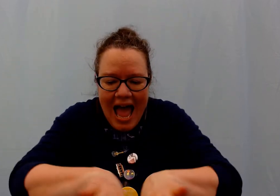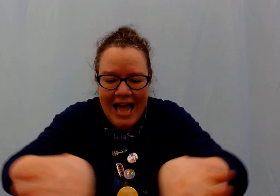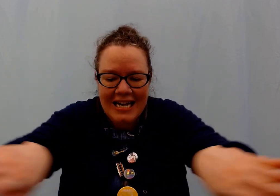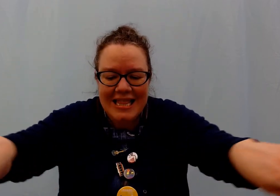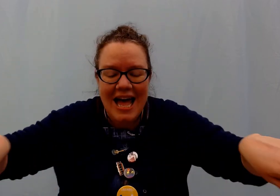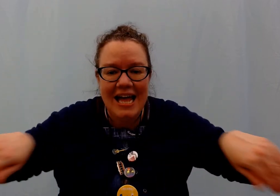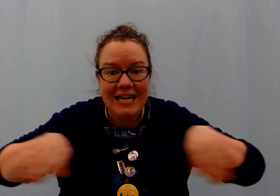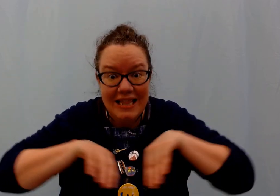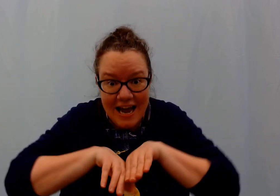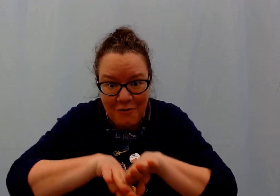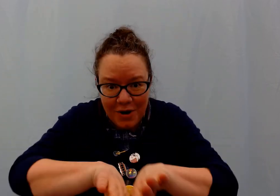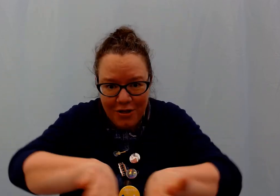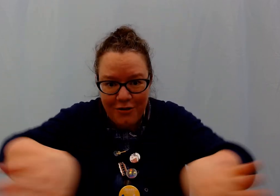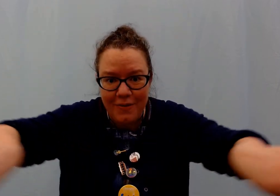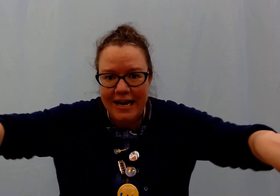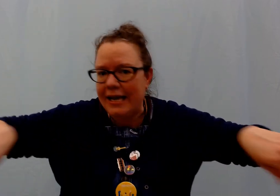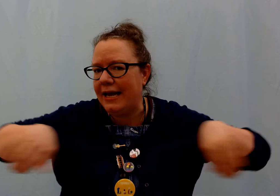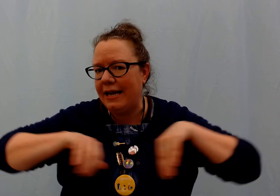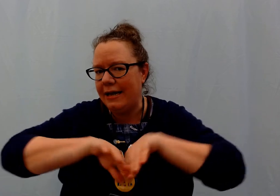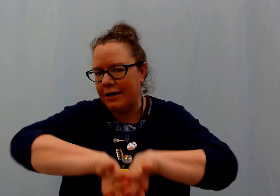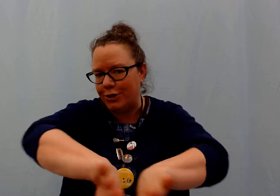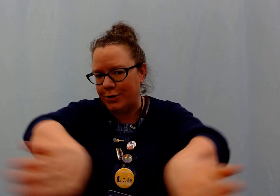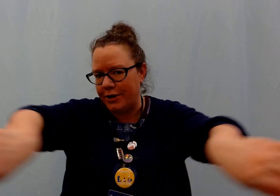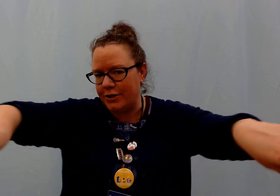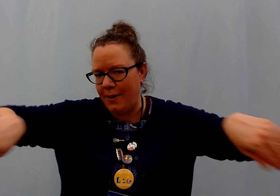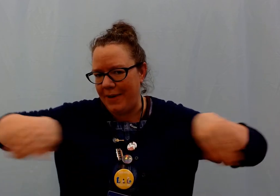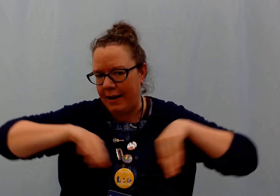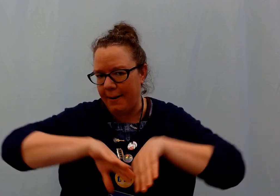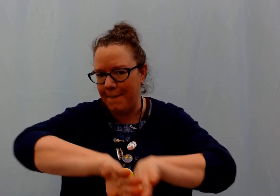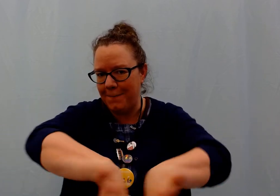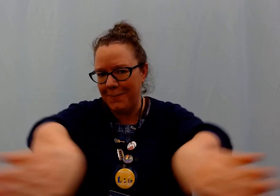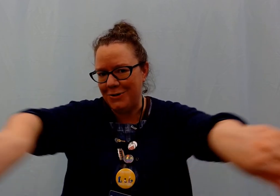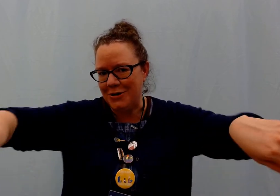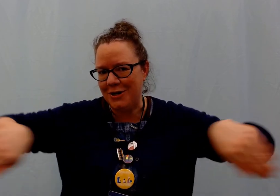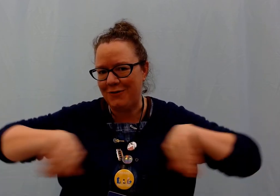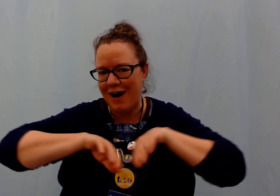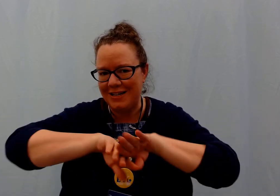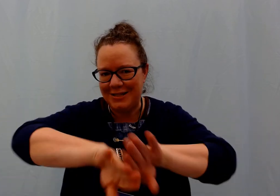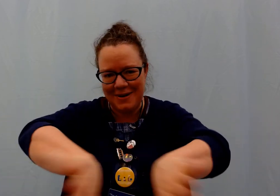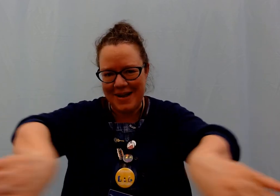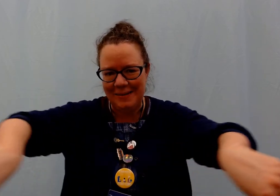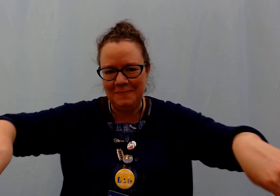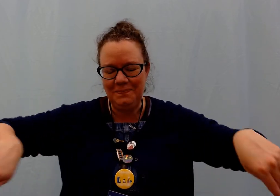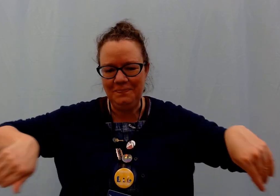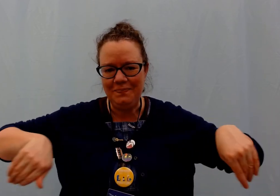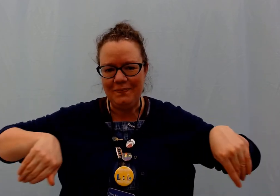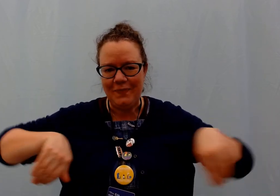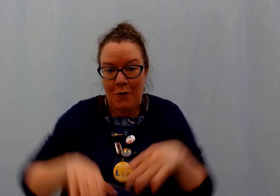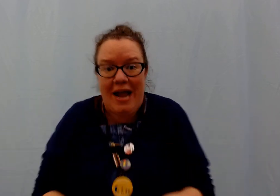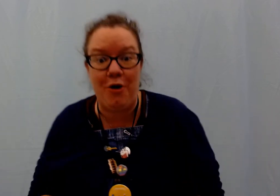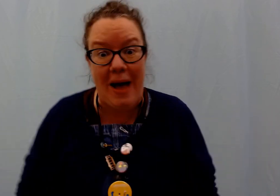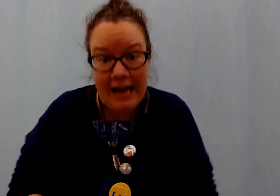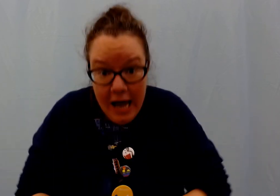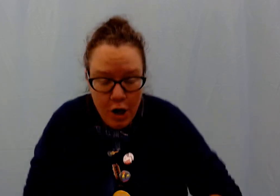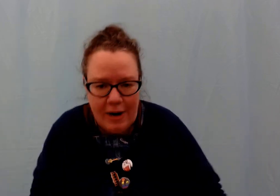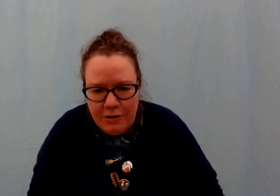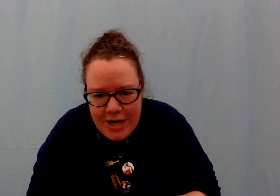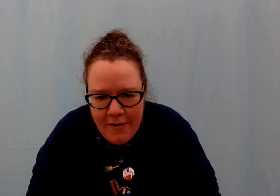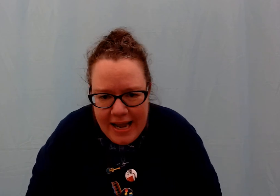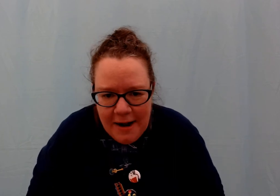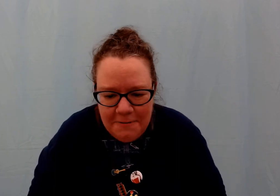and then there were three-do your swimming do your frog swimming! okay go back crouch down again!